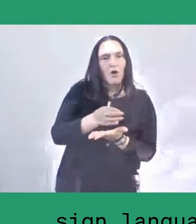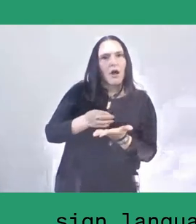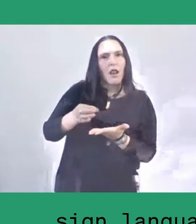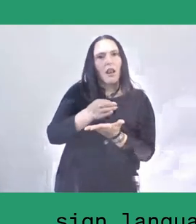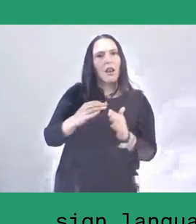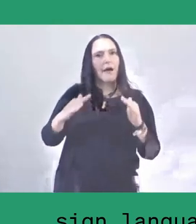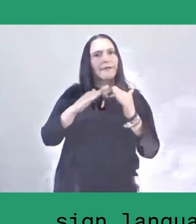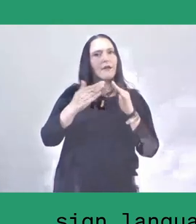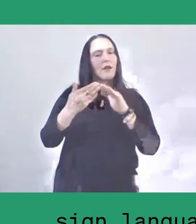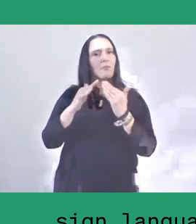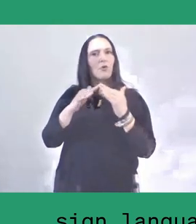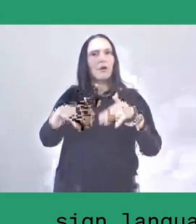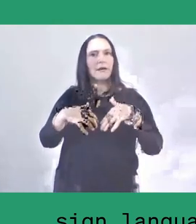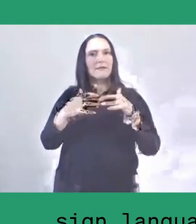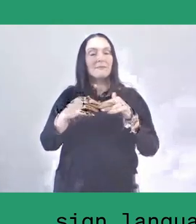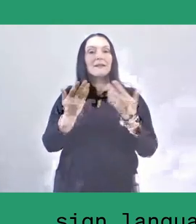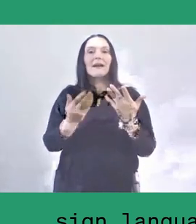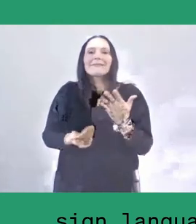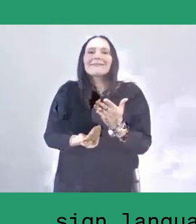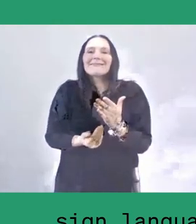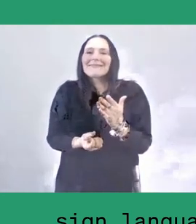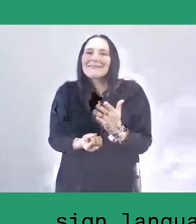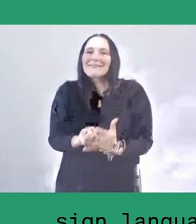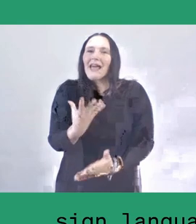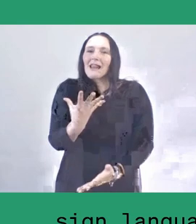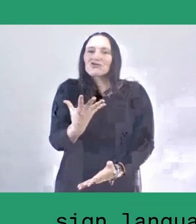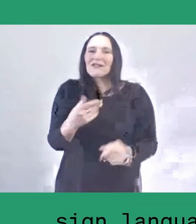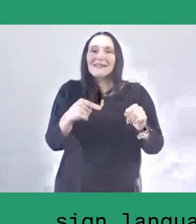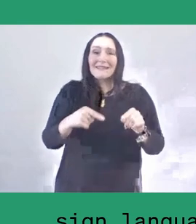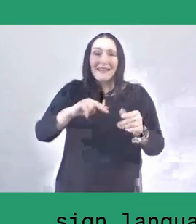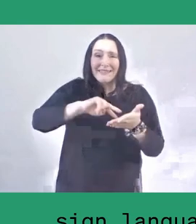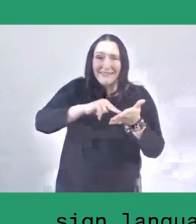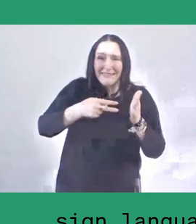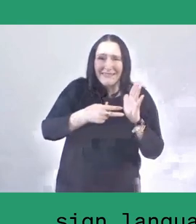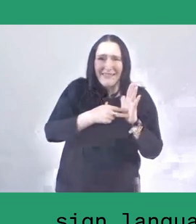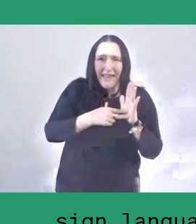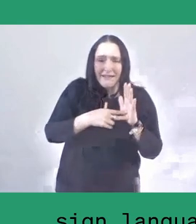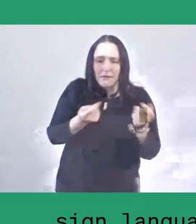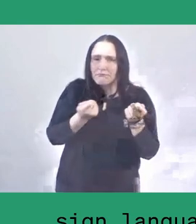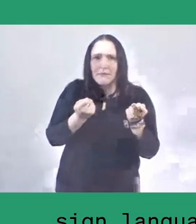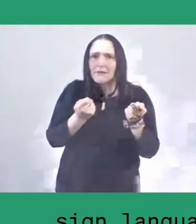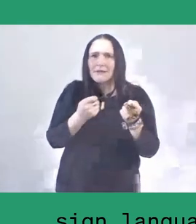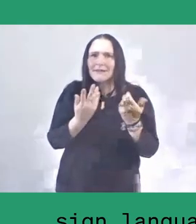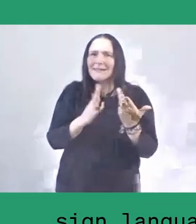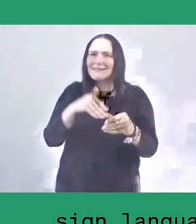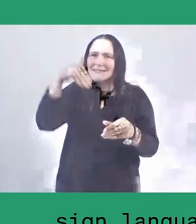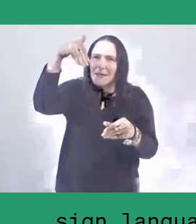So natural farming is not just a matter of technicality, but it's also a principle to develop together with nature,